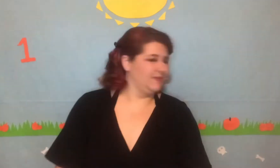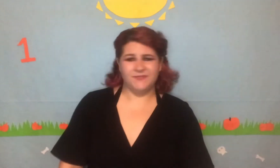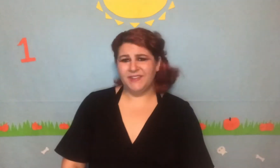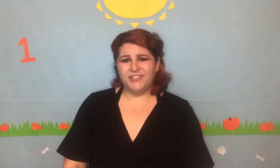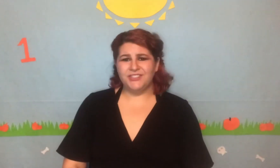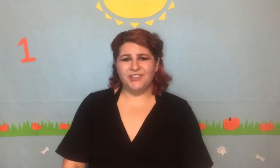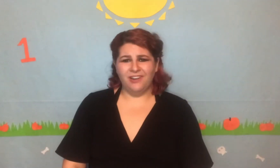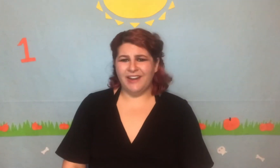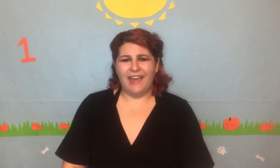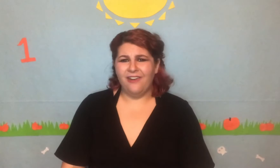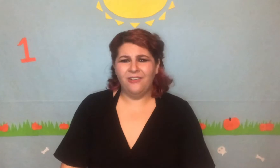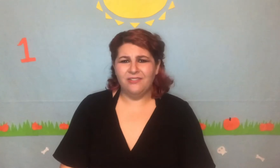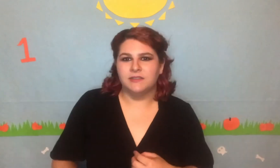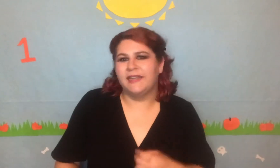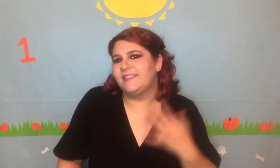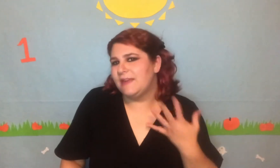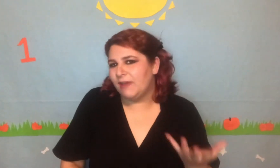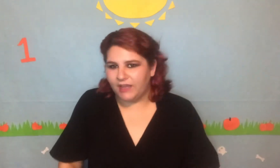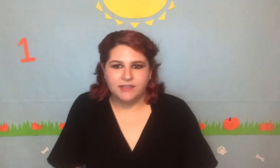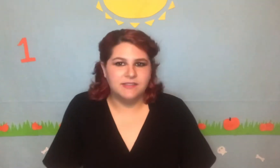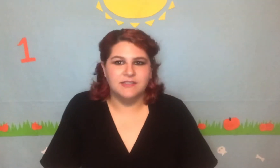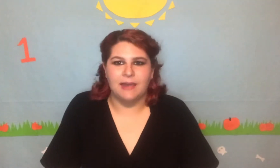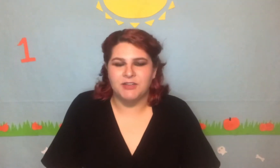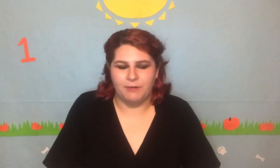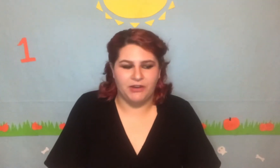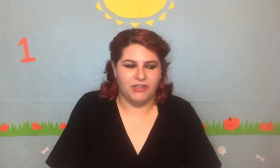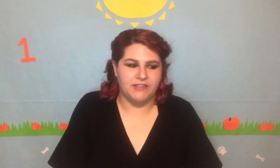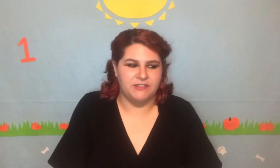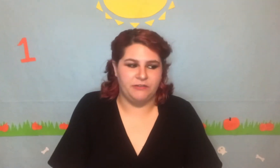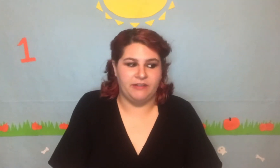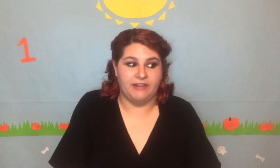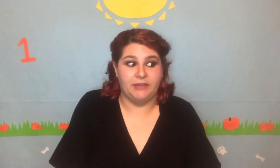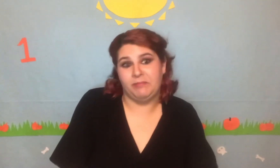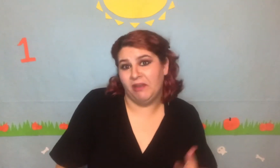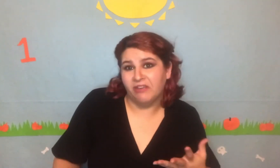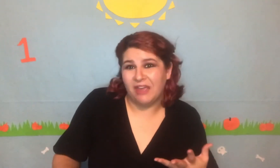Like just talk it out. Like his name is Captain America, so you think that he'd be okay with,